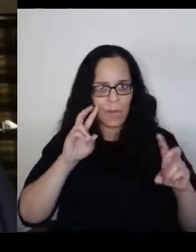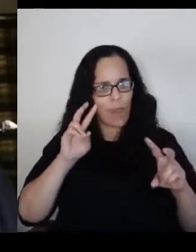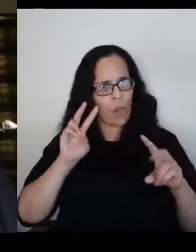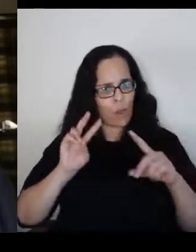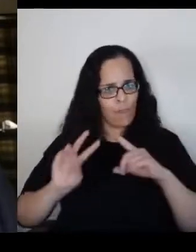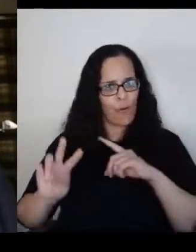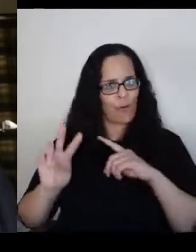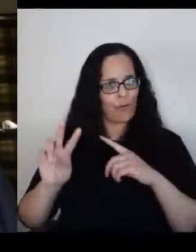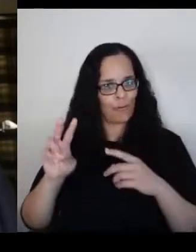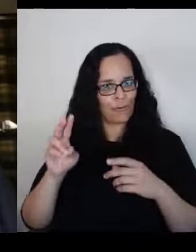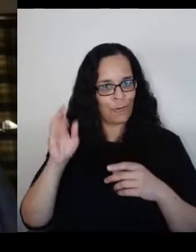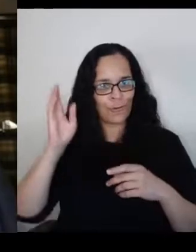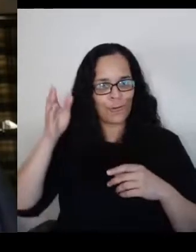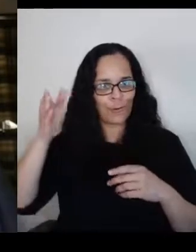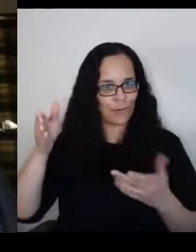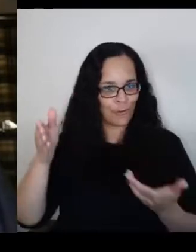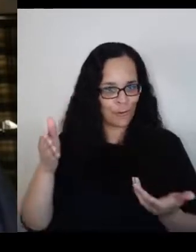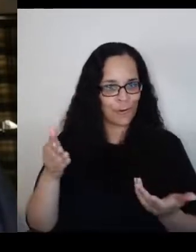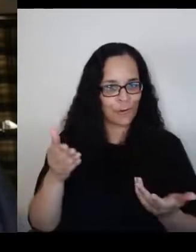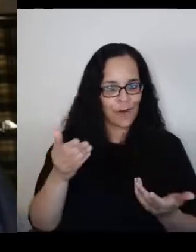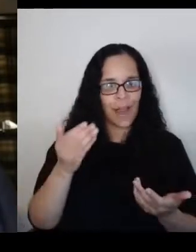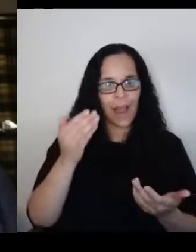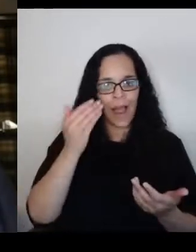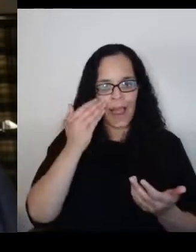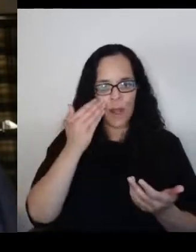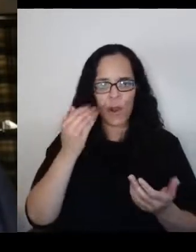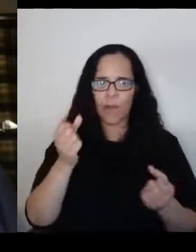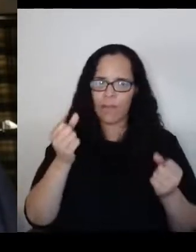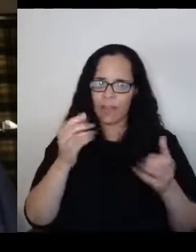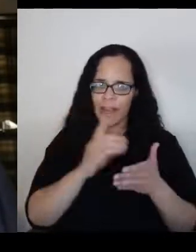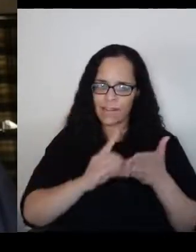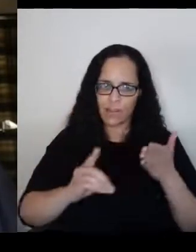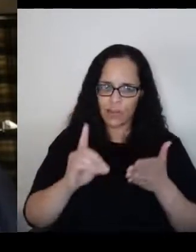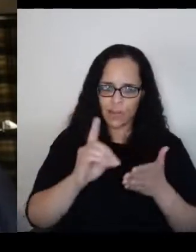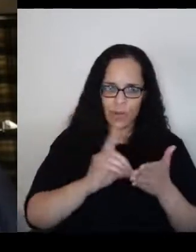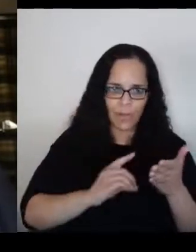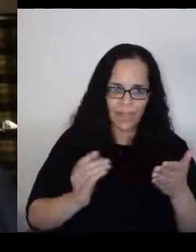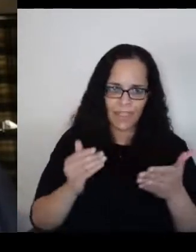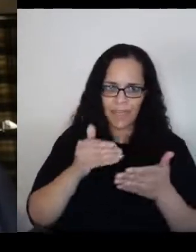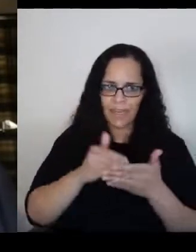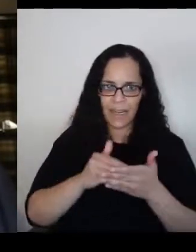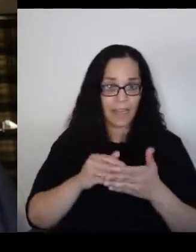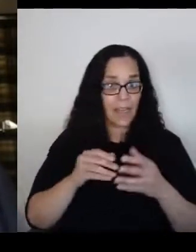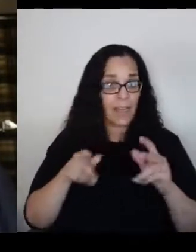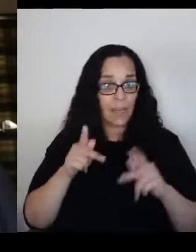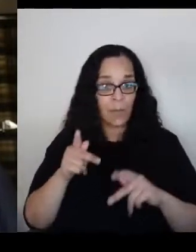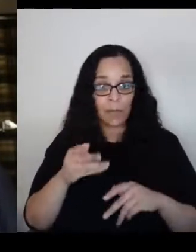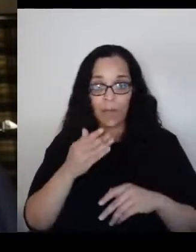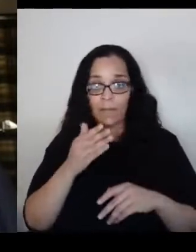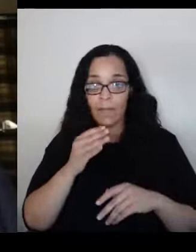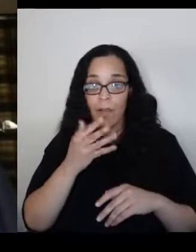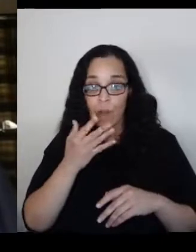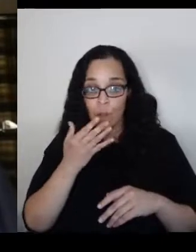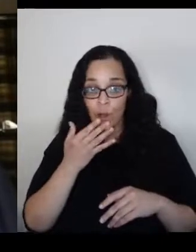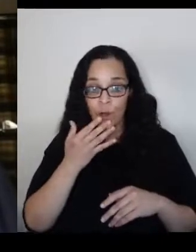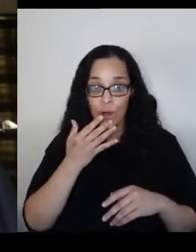I know we have a lot of discrimination against people of color, Asian people, Hispanics,